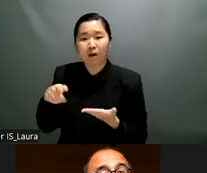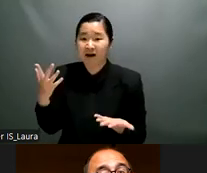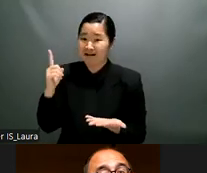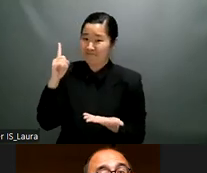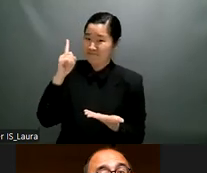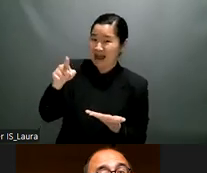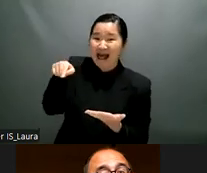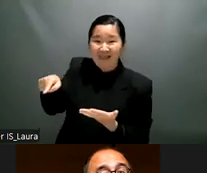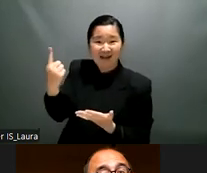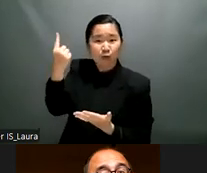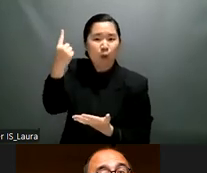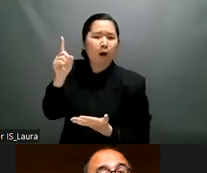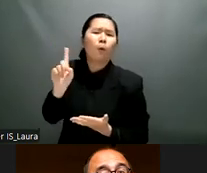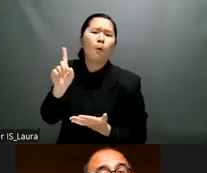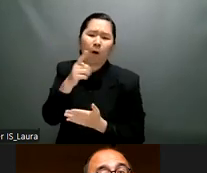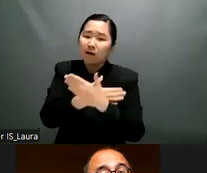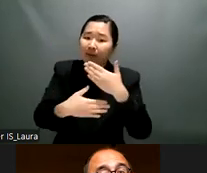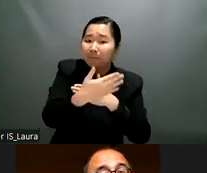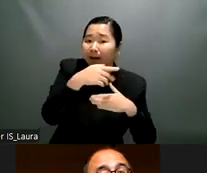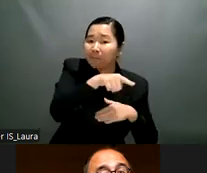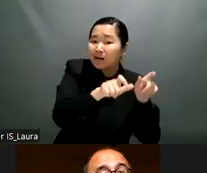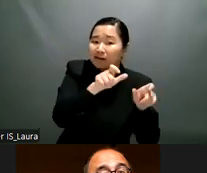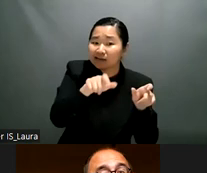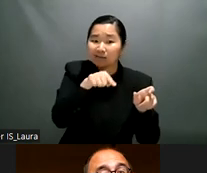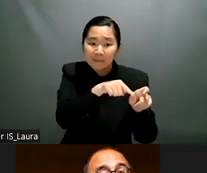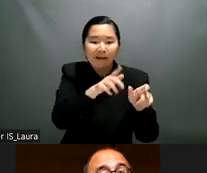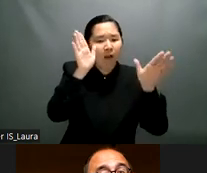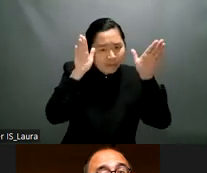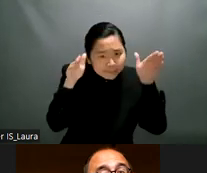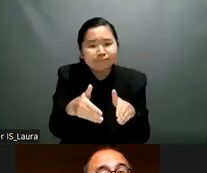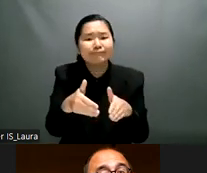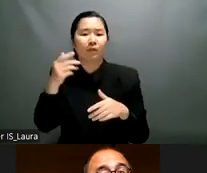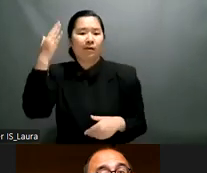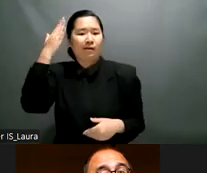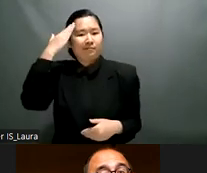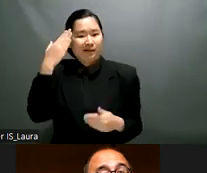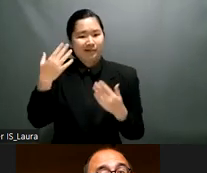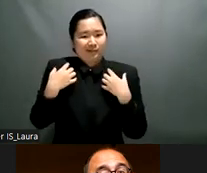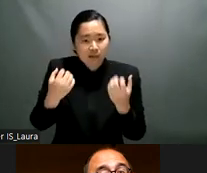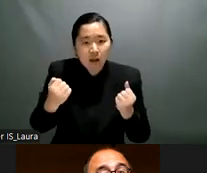other human rights groups in indonesia so the point is that to make to make this